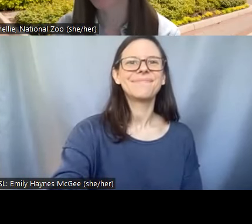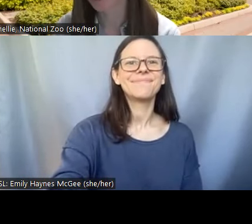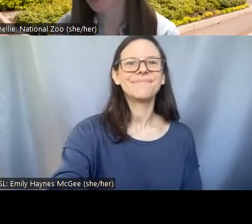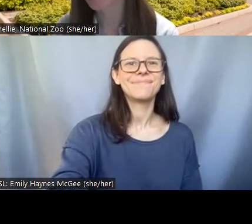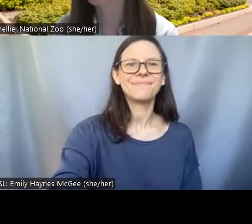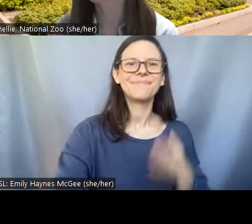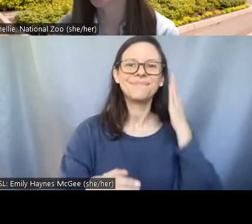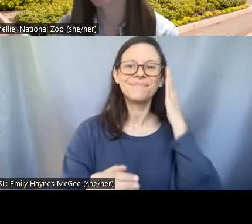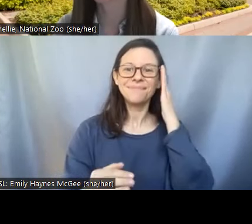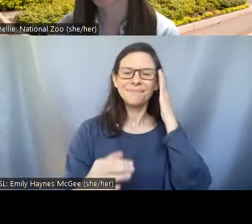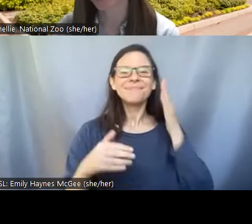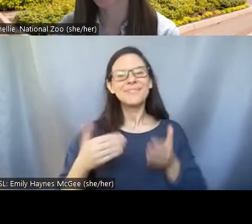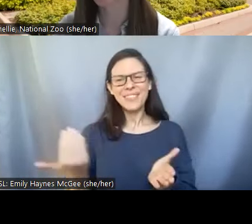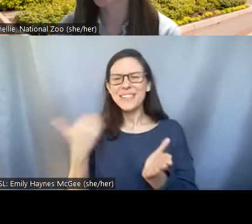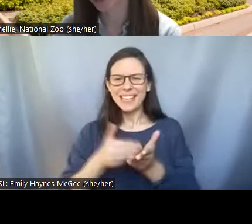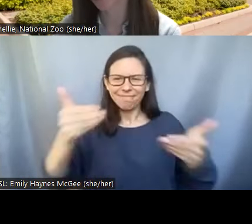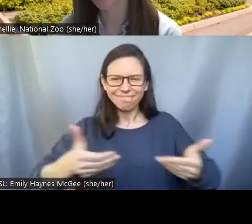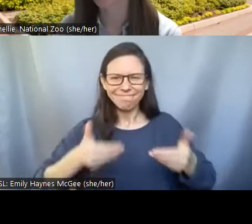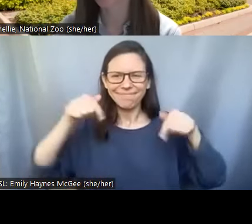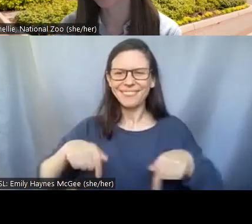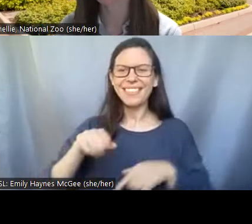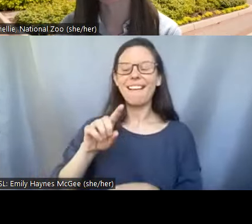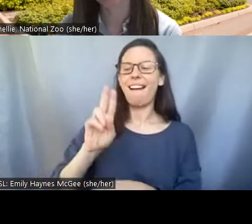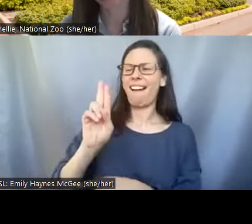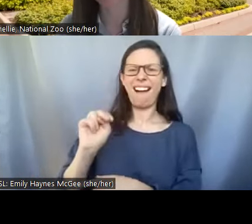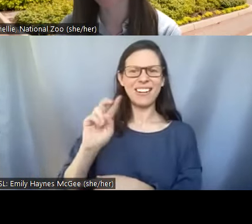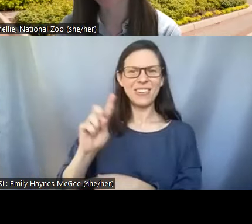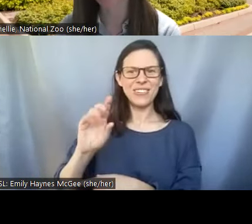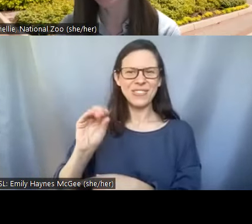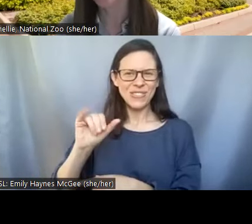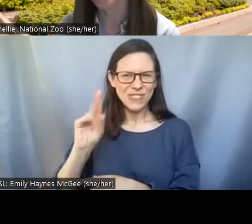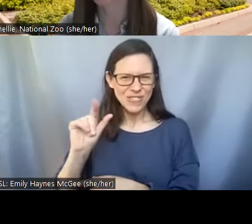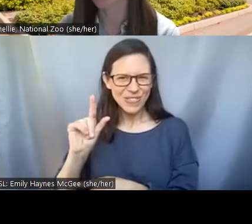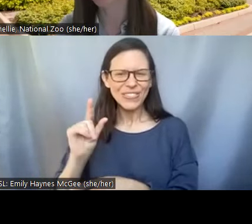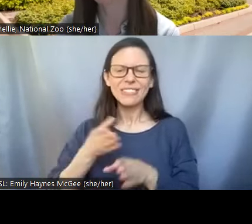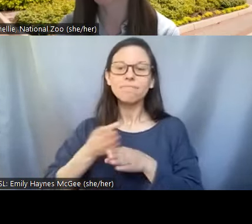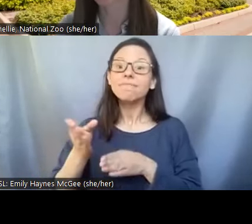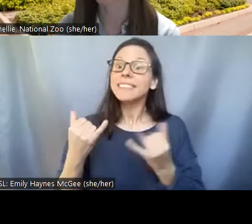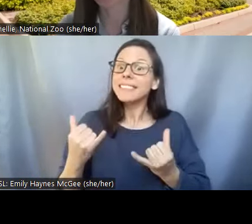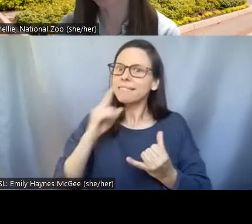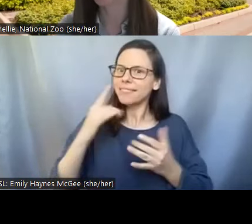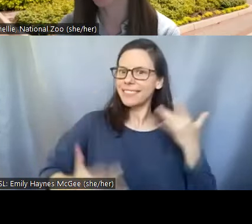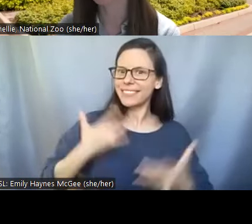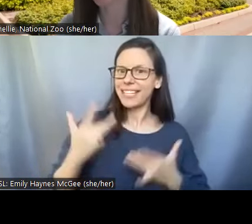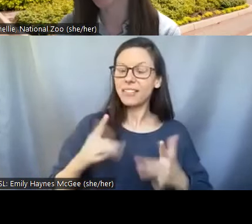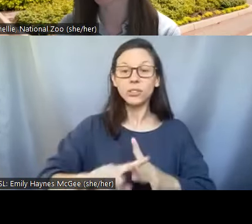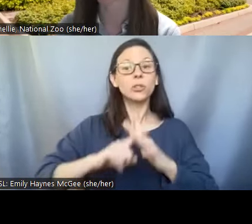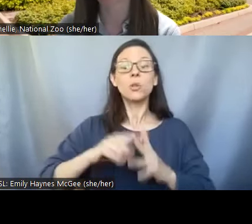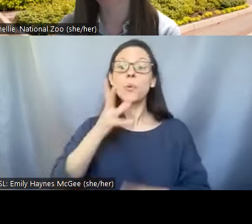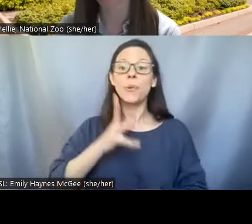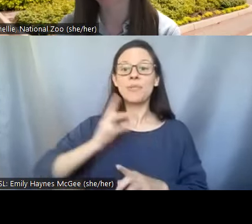Today, I am so excited to kick off Women's History Month and welcome Dr. Pei-Chih Lee to the program.